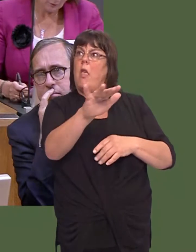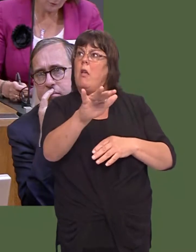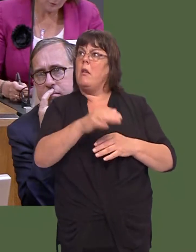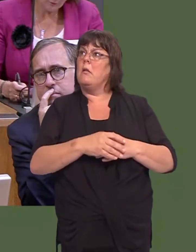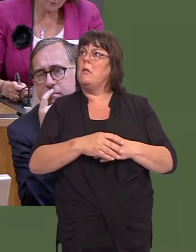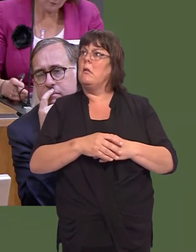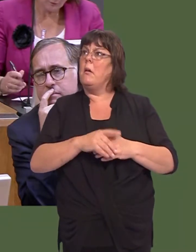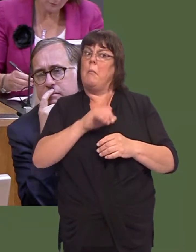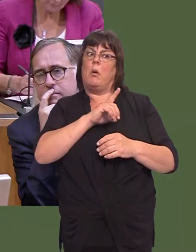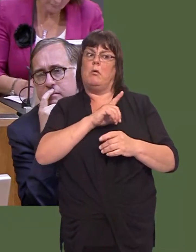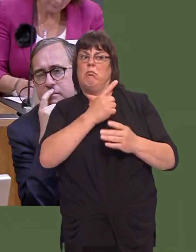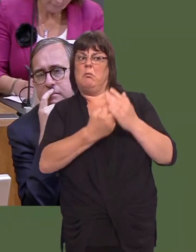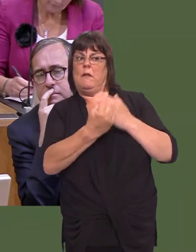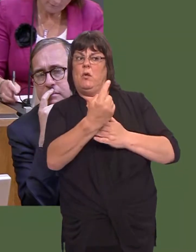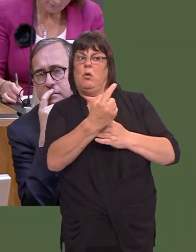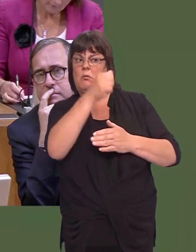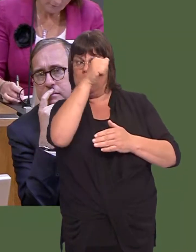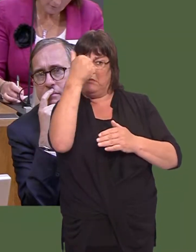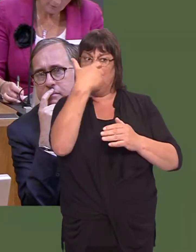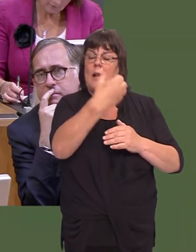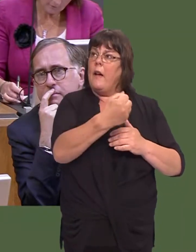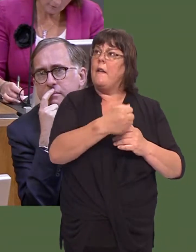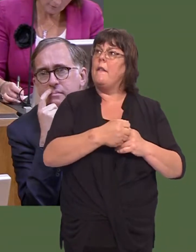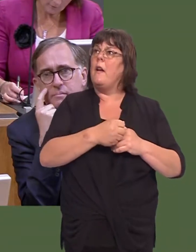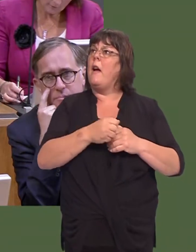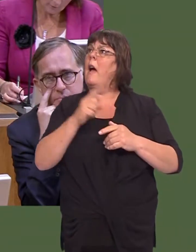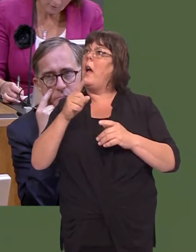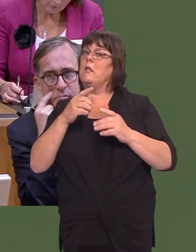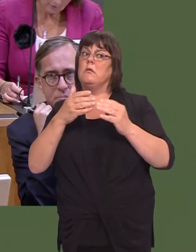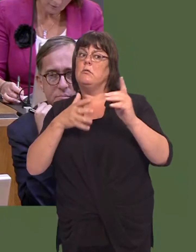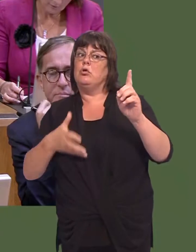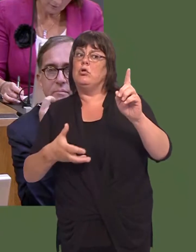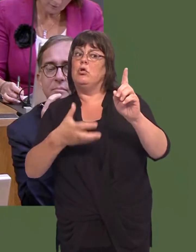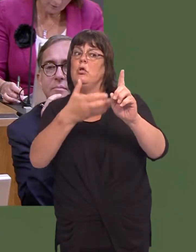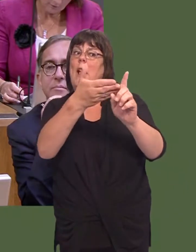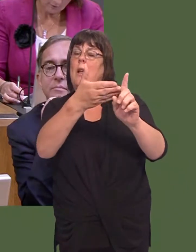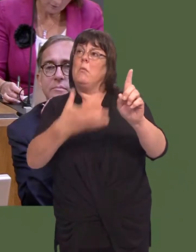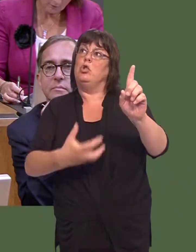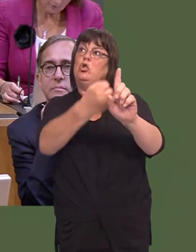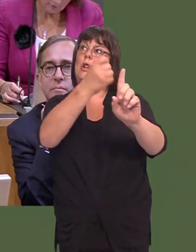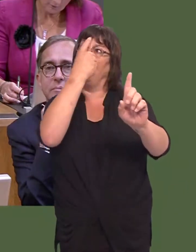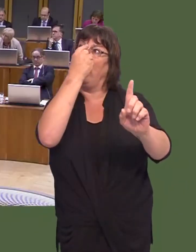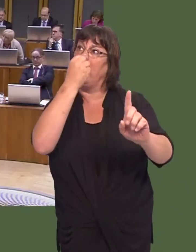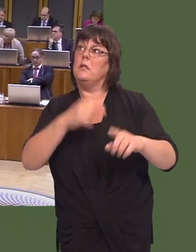expertiseóand, of course, whether theyíve been getting regular updates on that long-term objective and achievement against that? Carwyn Jones: Yes, they have.